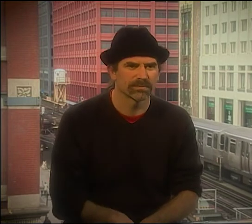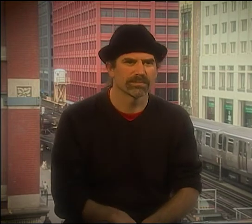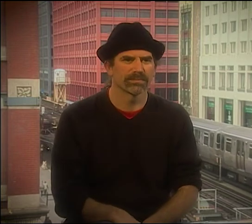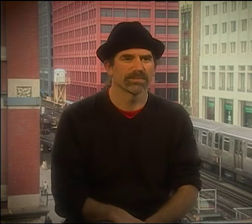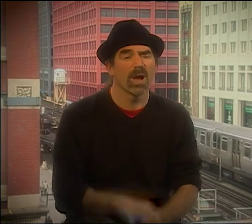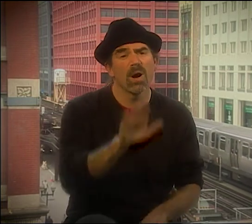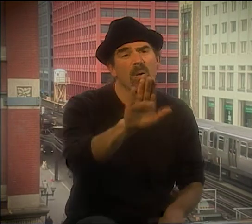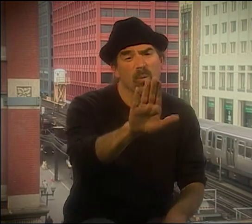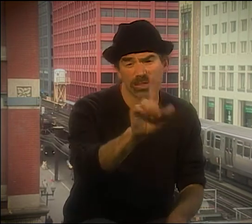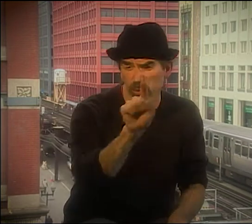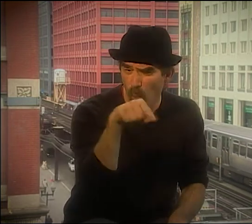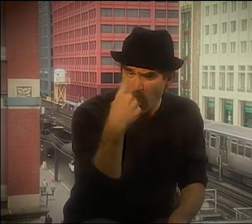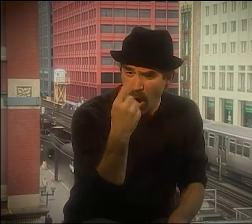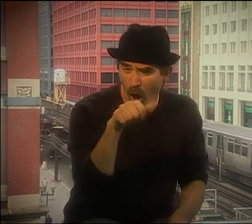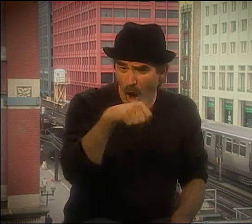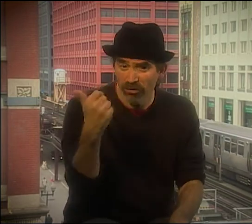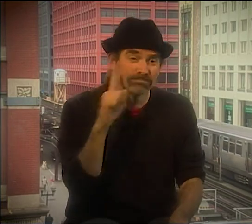IT'S A LESSER PLACE WITHOUT HIM.